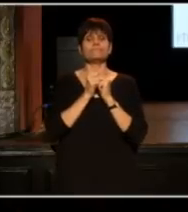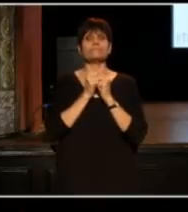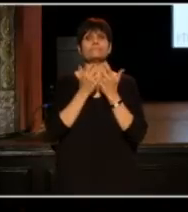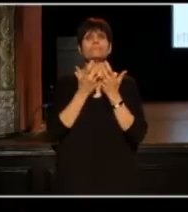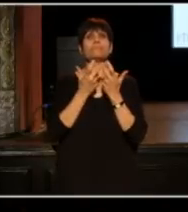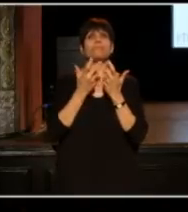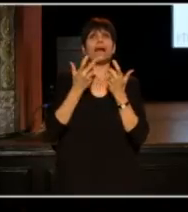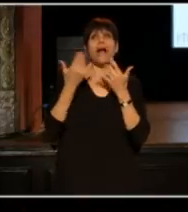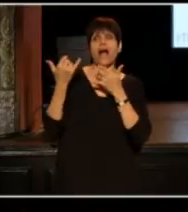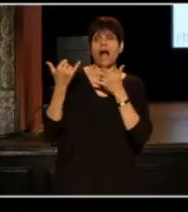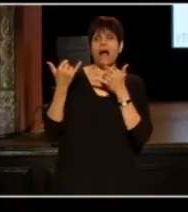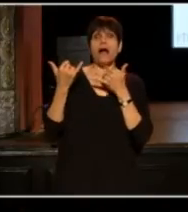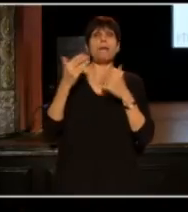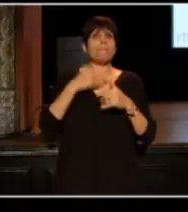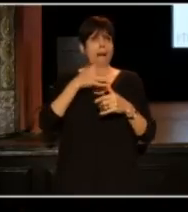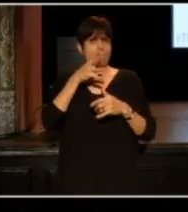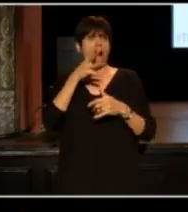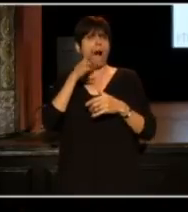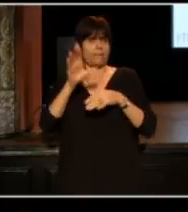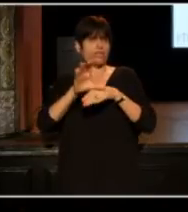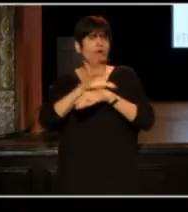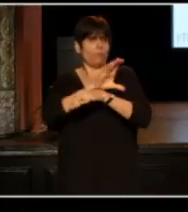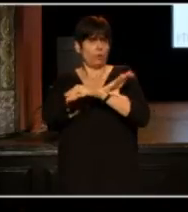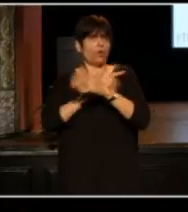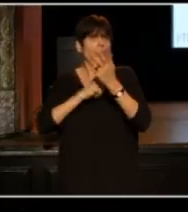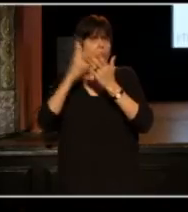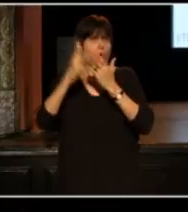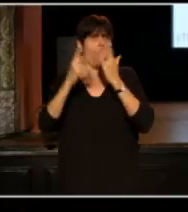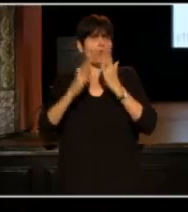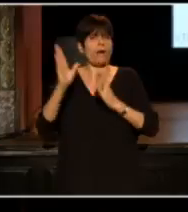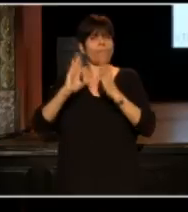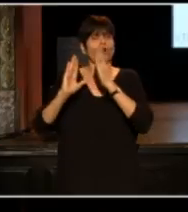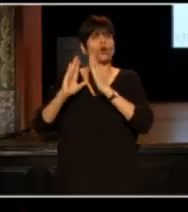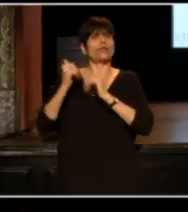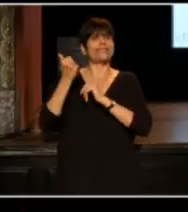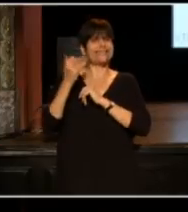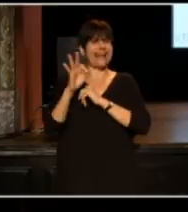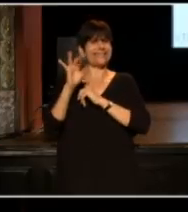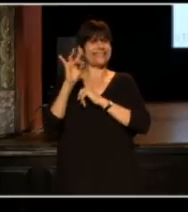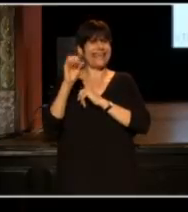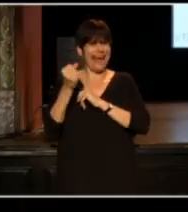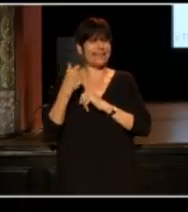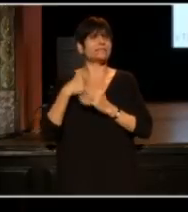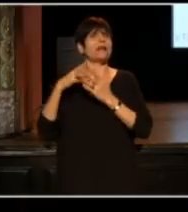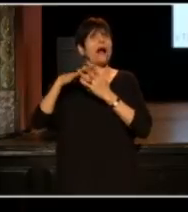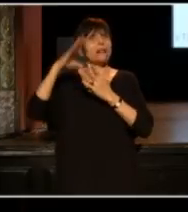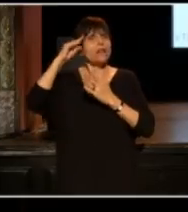my mother was a computer programmer actually, in the early 1980s, before there was a program for that,